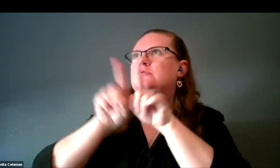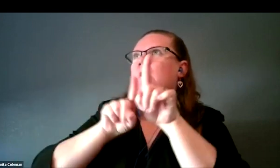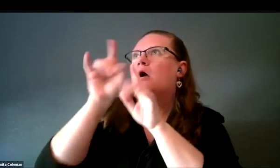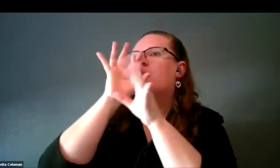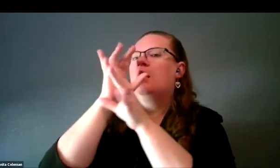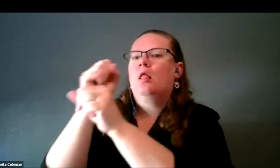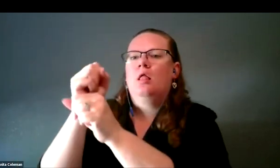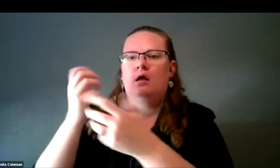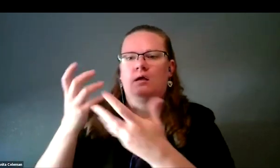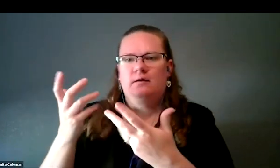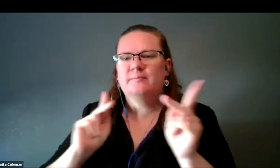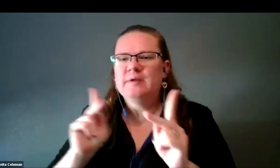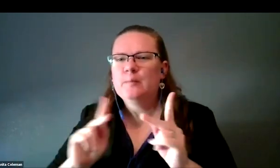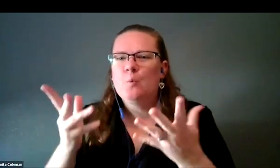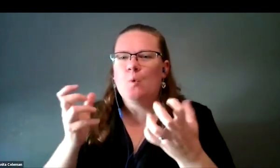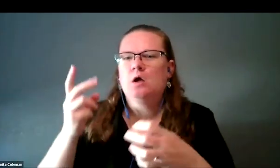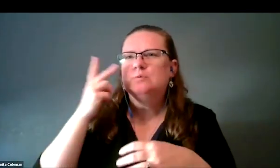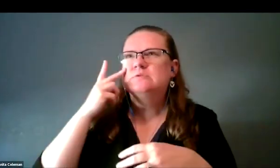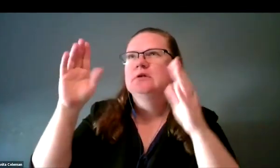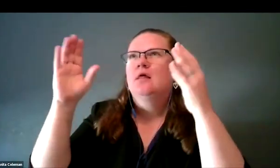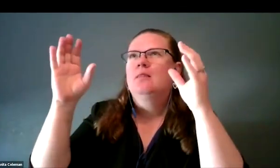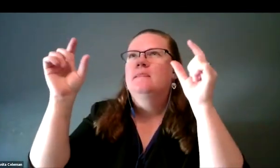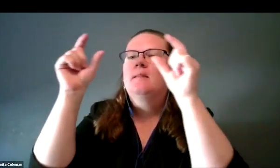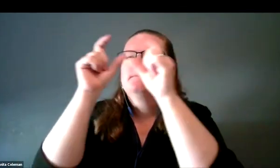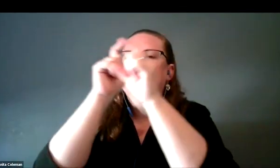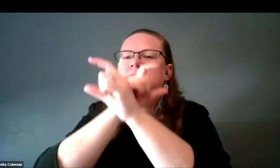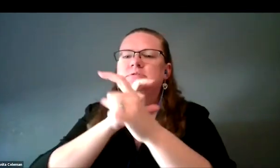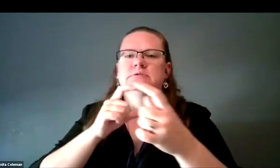People are looking for. They want to see the eclipse, they want to know everything about the universe.